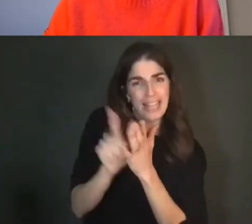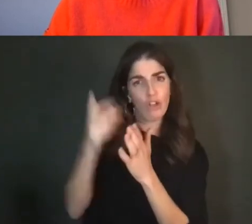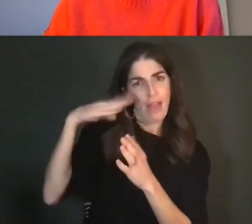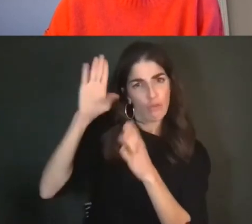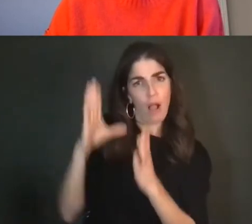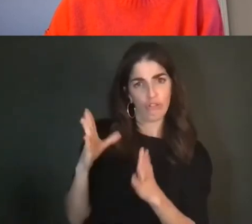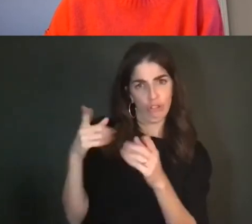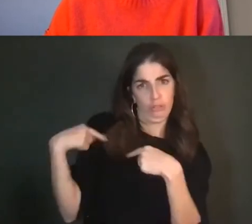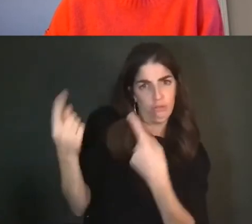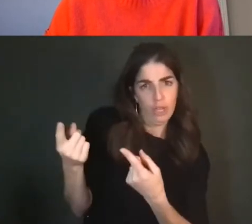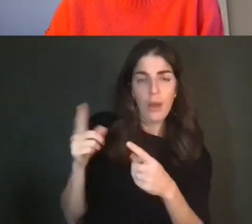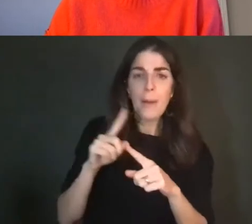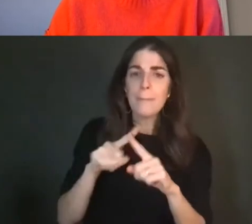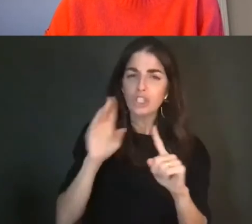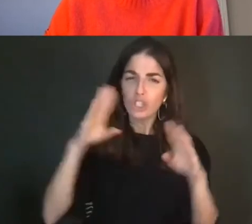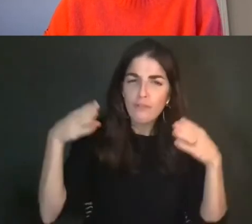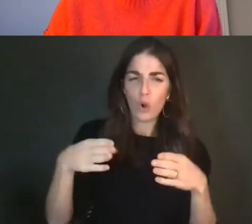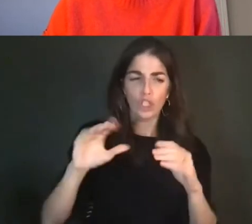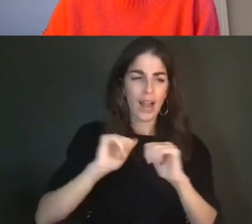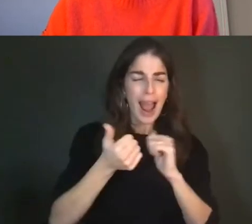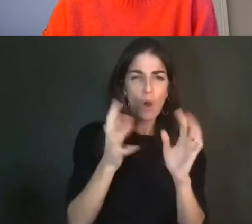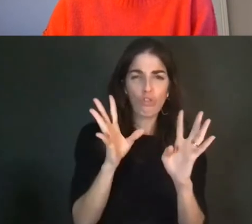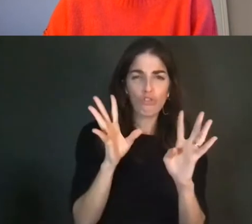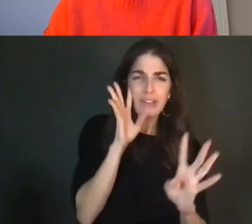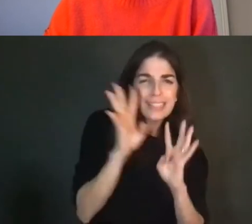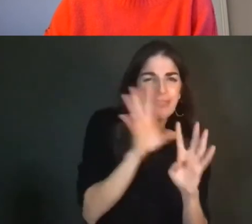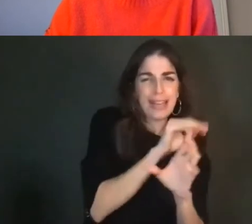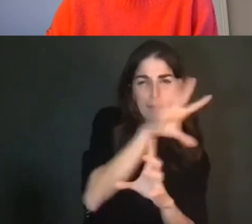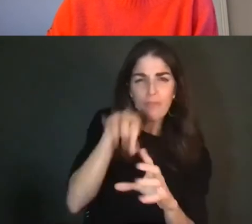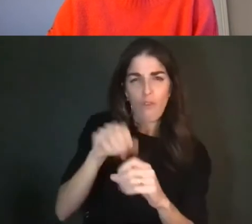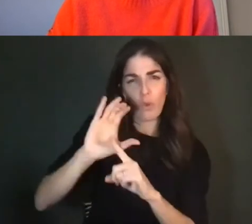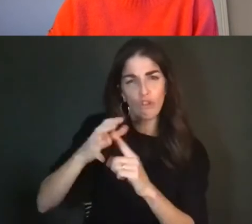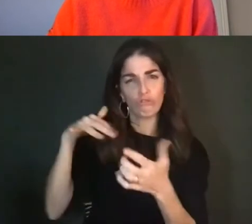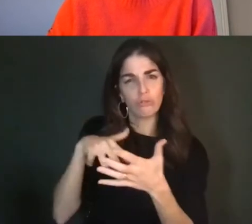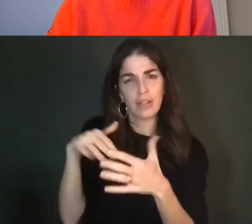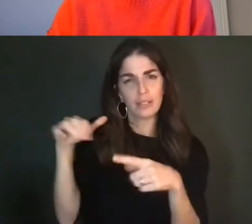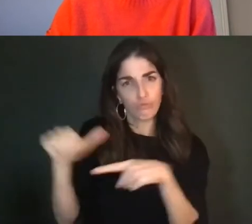creativity can play in ethnographic practice, and her essays, stories, and film reviews